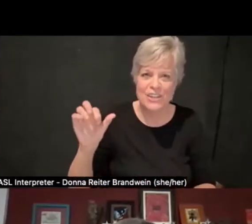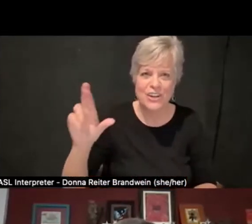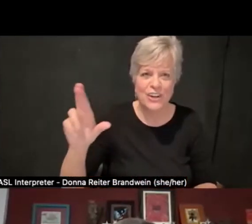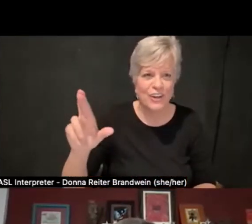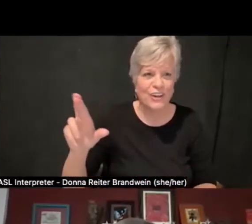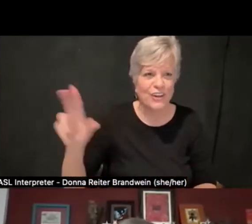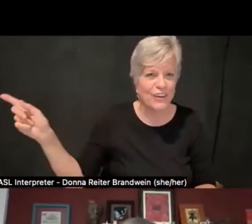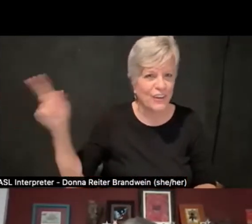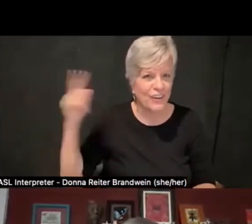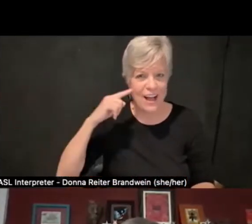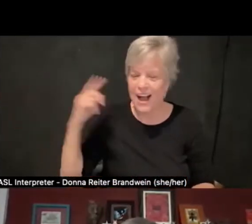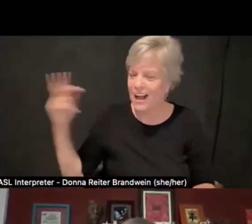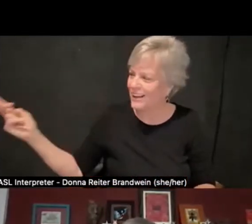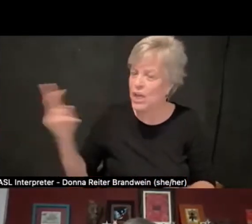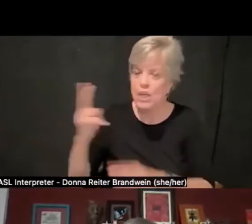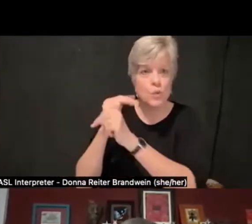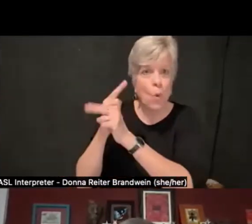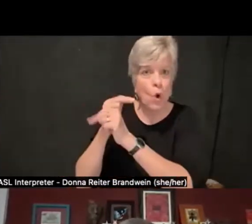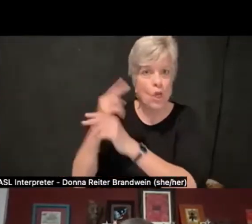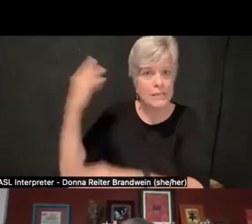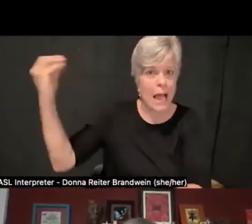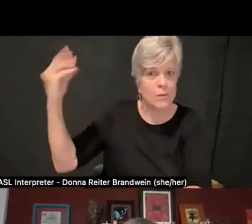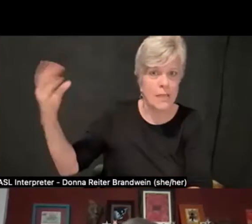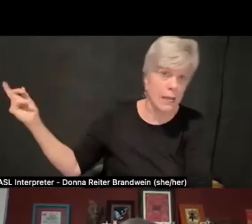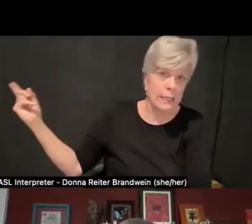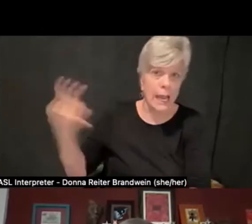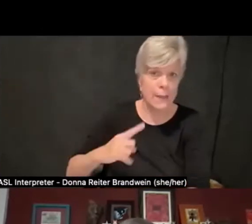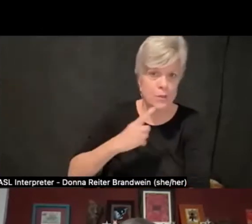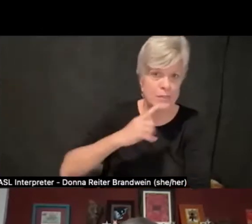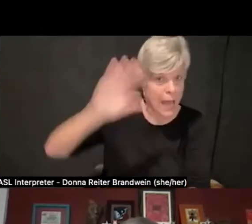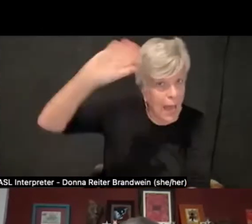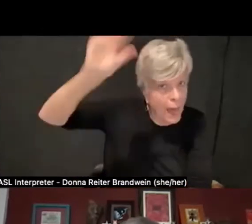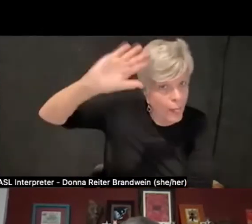who came to say hello, so I'm not sure if that was accessible to all of you,